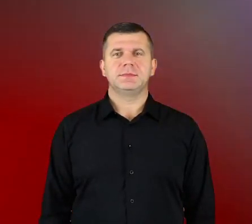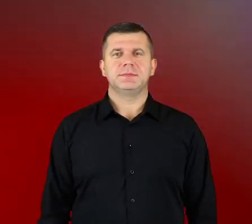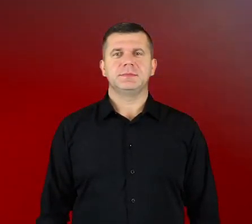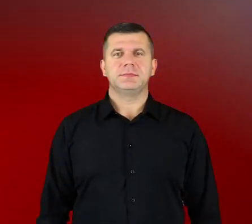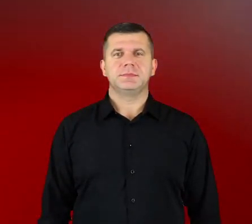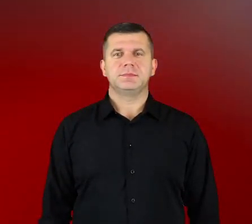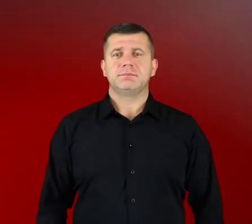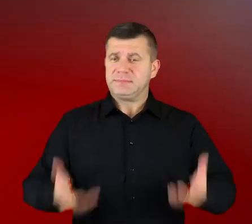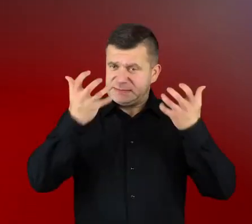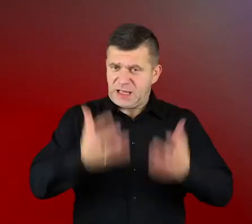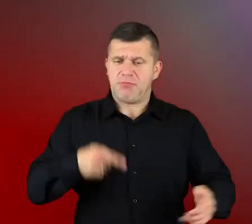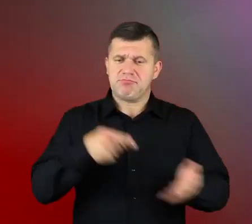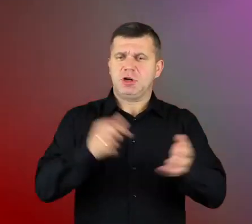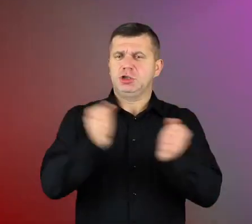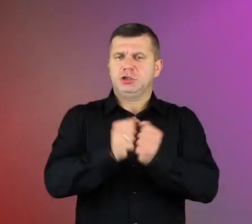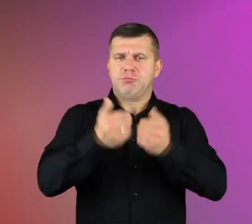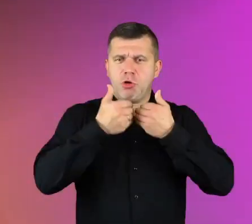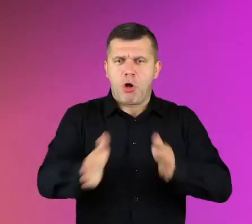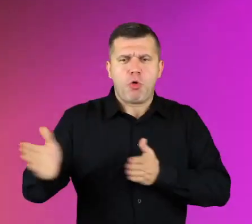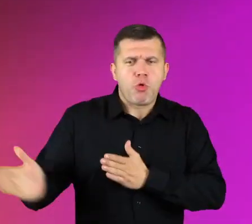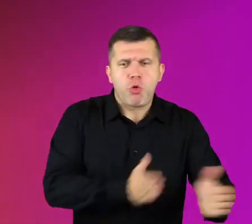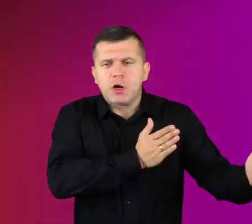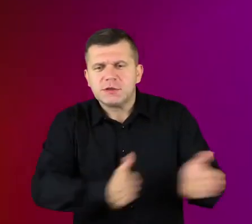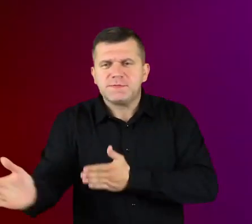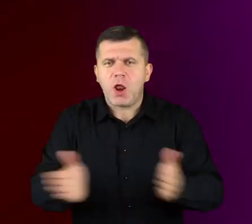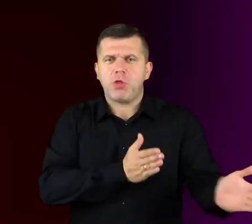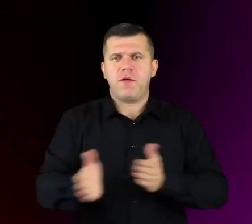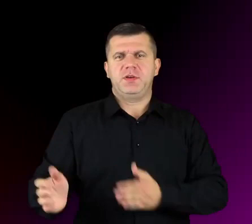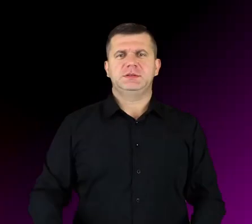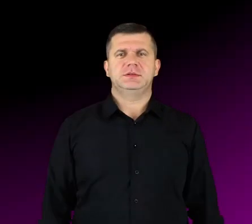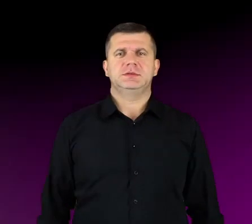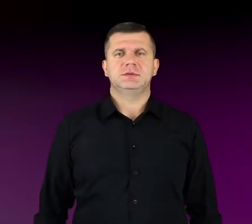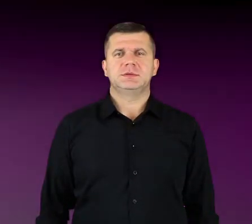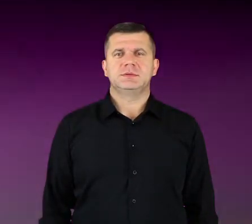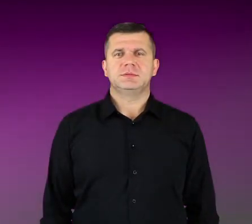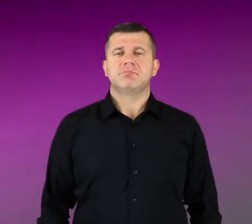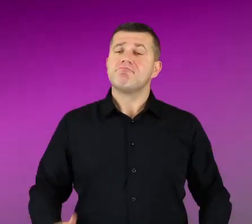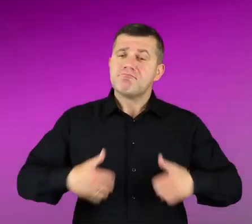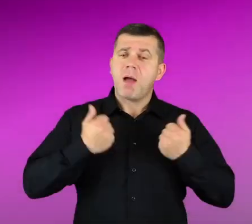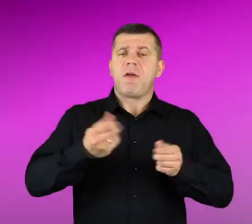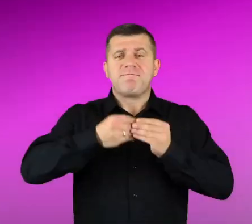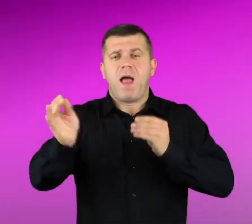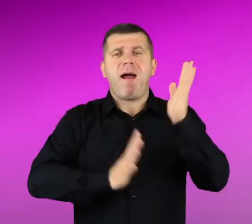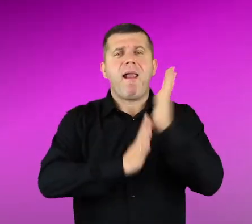I want an ice-skating rink to be opened in wintertime. To have more forests.